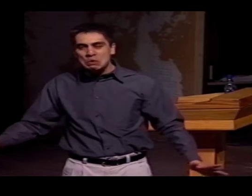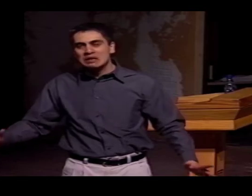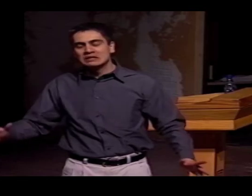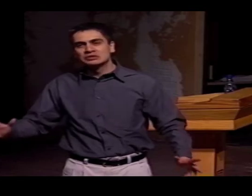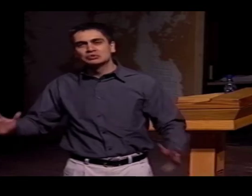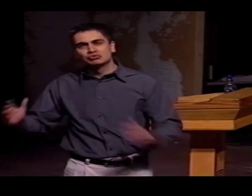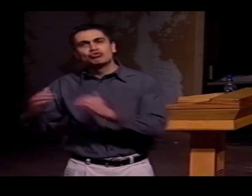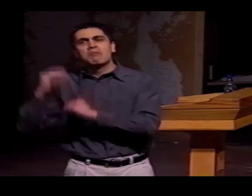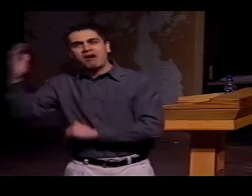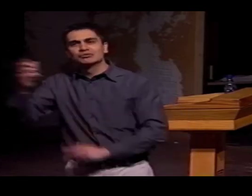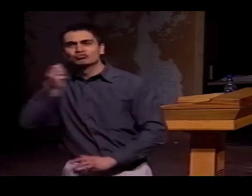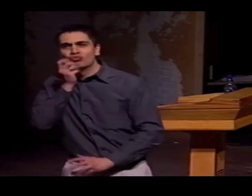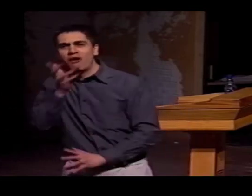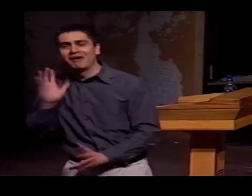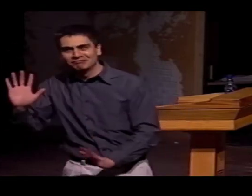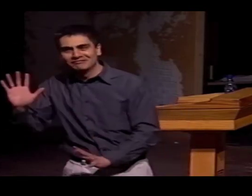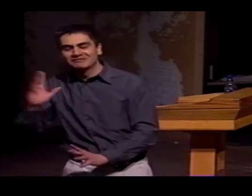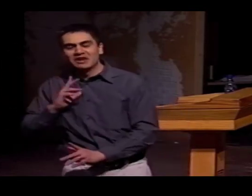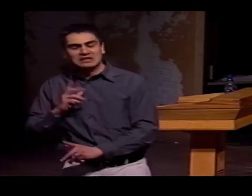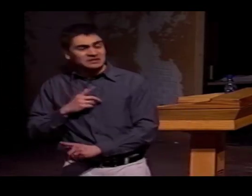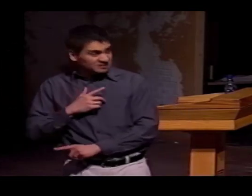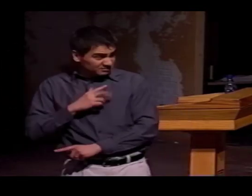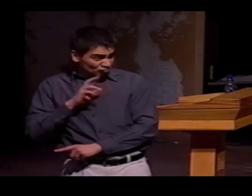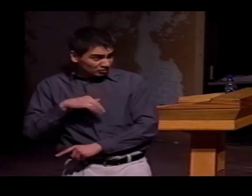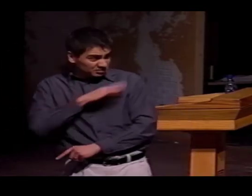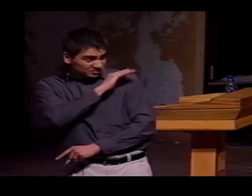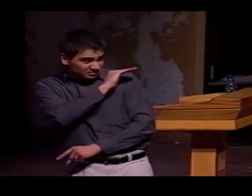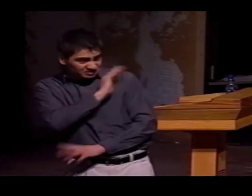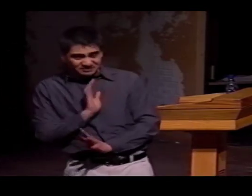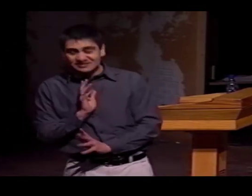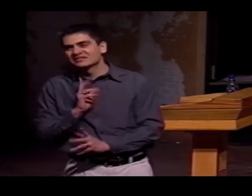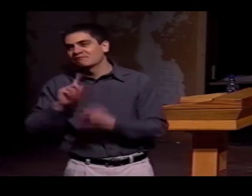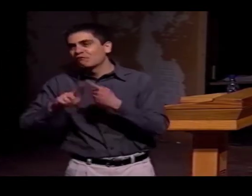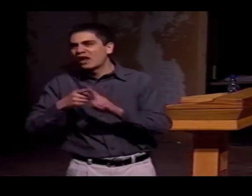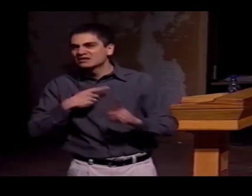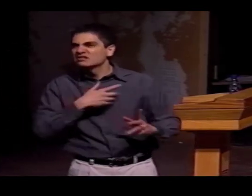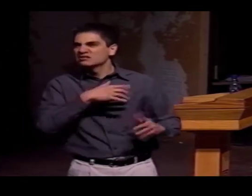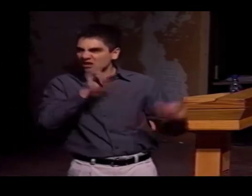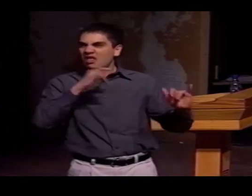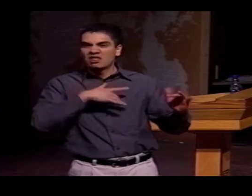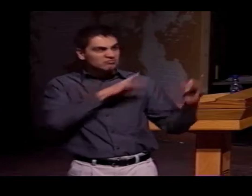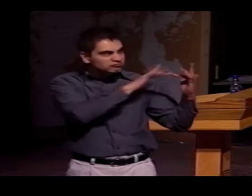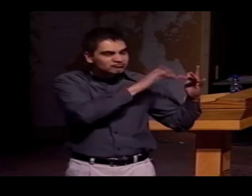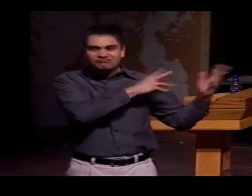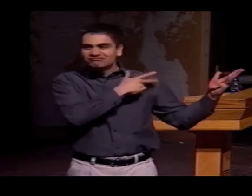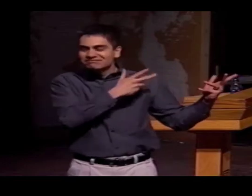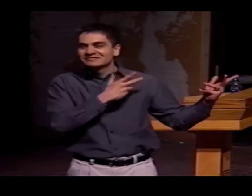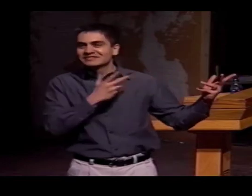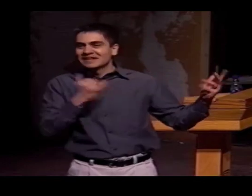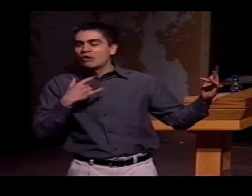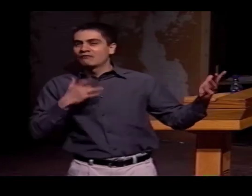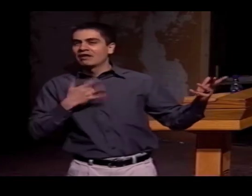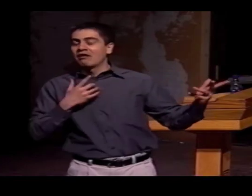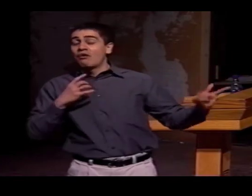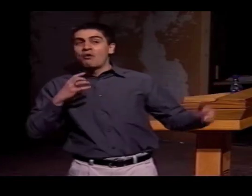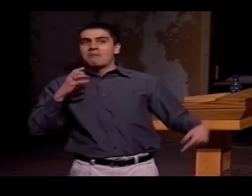I THINK, "WHEW! MAYBE IT'S A LITTLE TOO WARM FOR ME." BUT I'M STILL SAYING GOOD-BYE TO ROCHESTER. I HAVE FRIENDS THAT I LIKE TO KEEP IN TOUCH WITH,